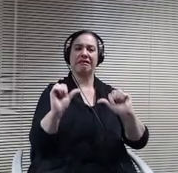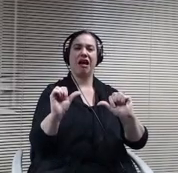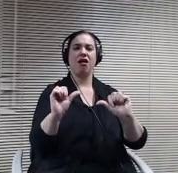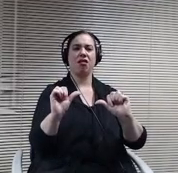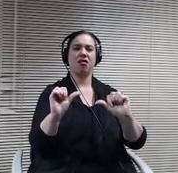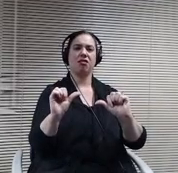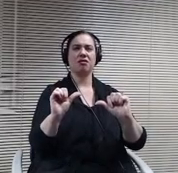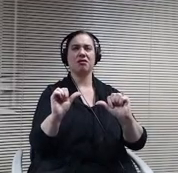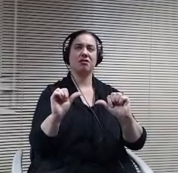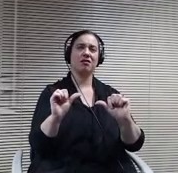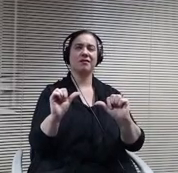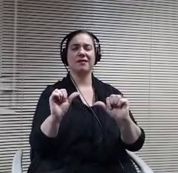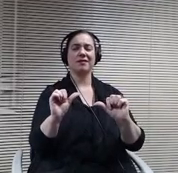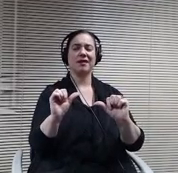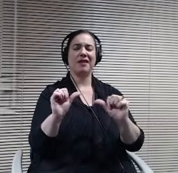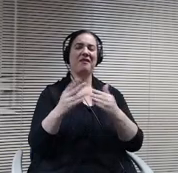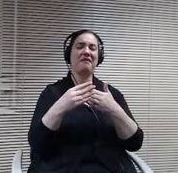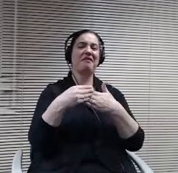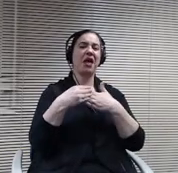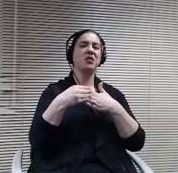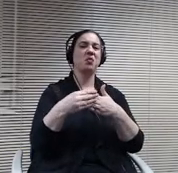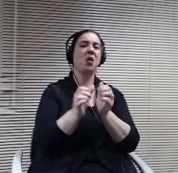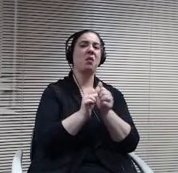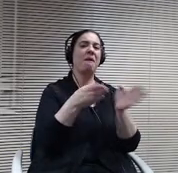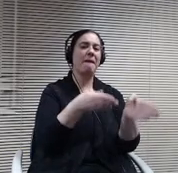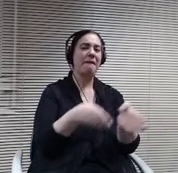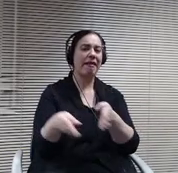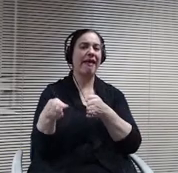if numbers change or something goes haywire and we're not